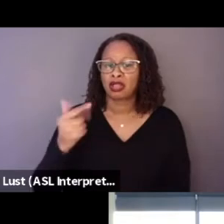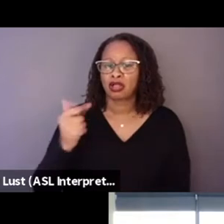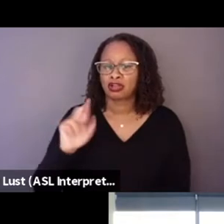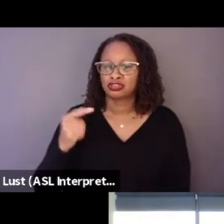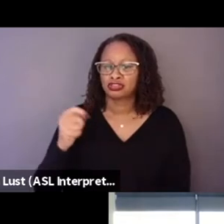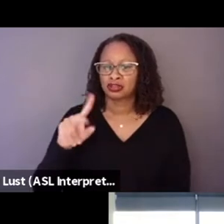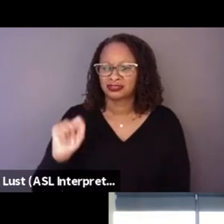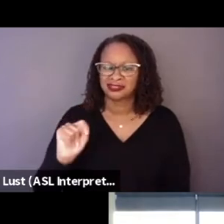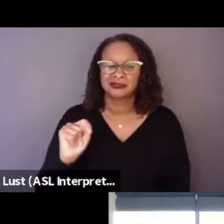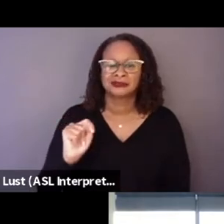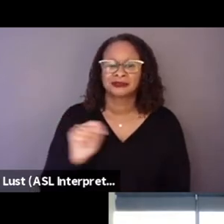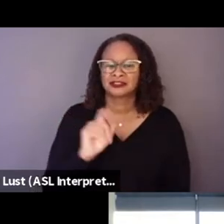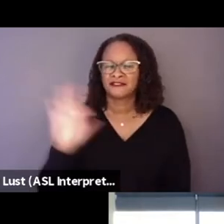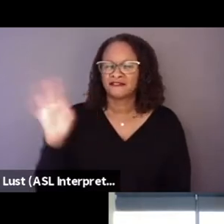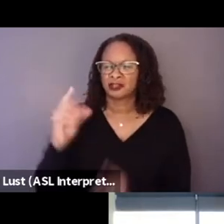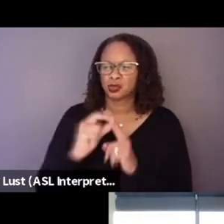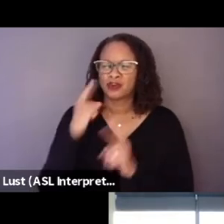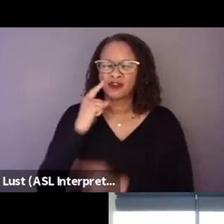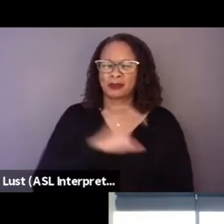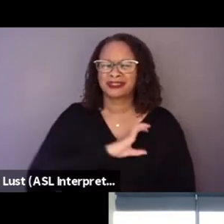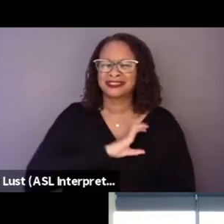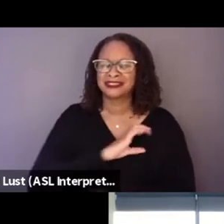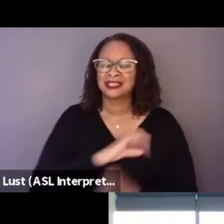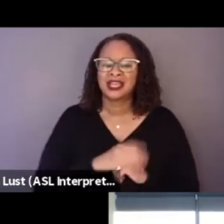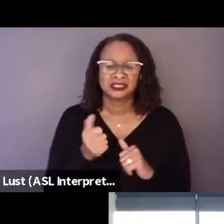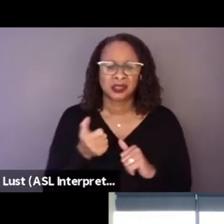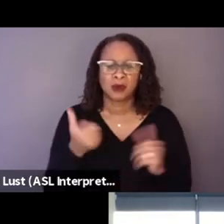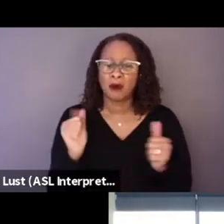and all the little inserts of money, it's there.